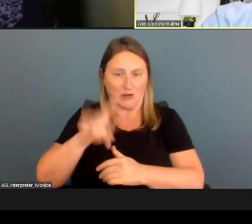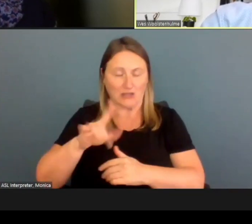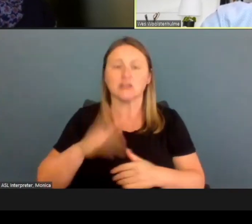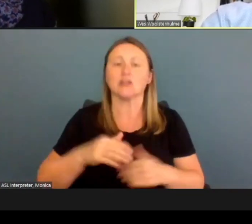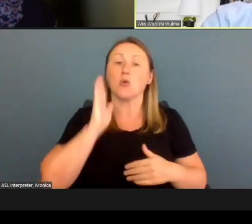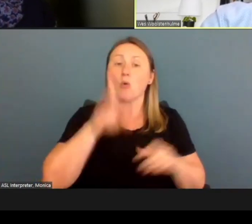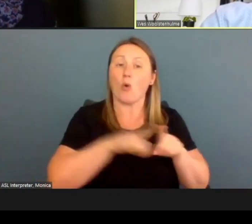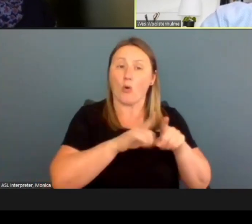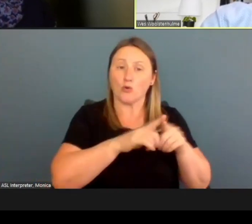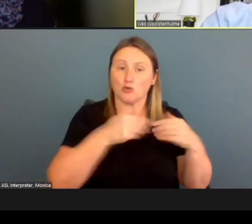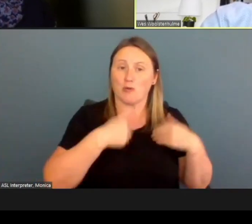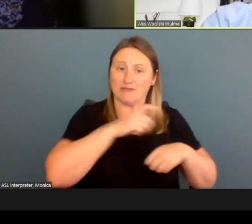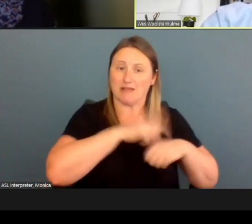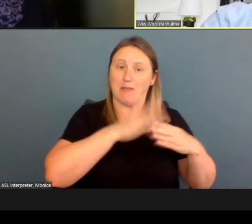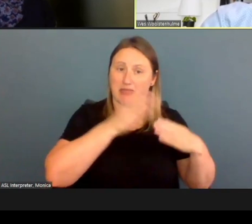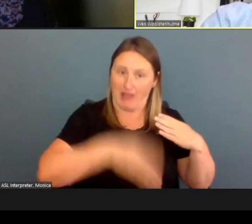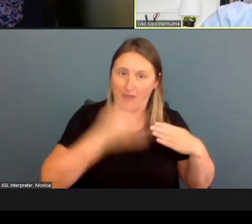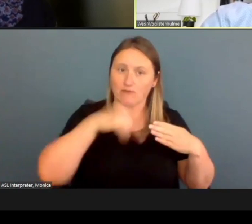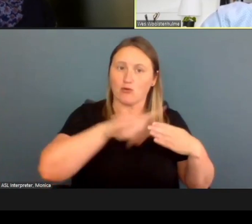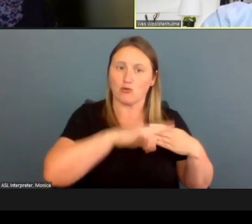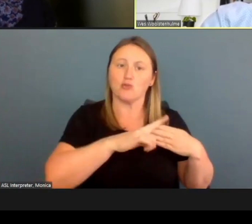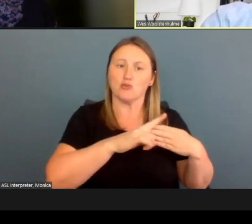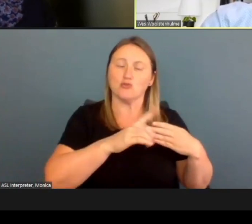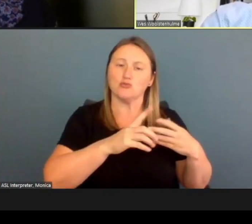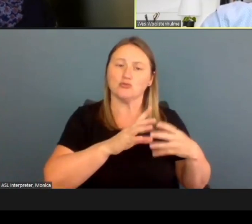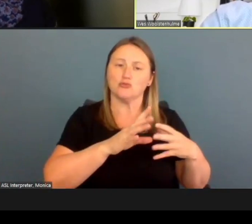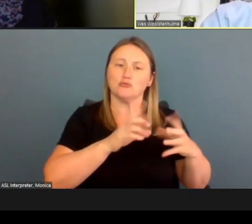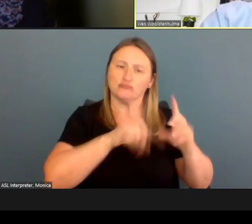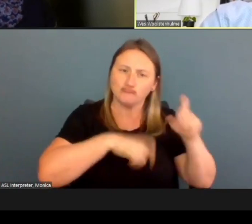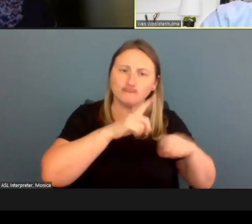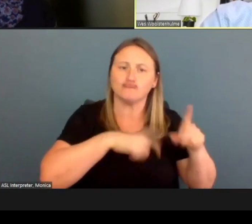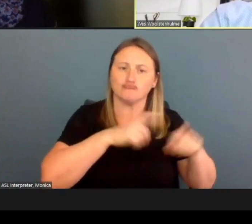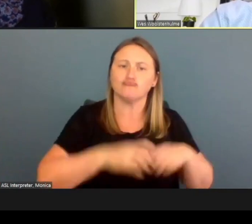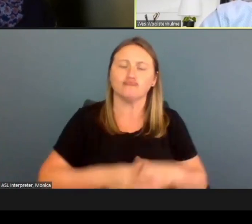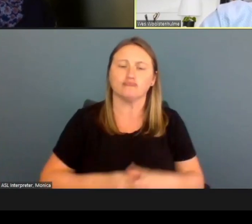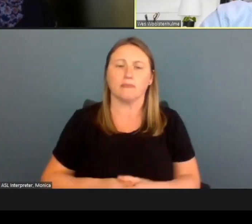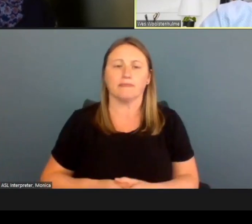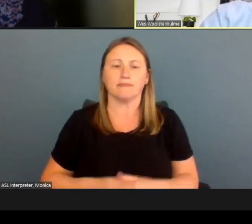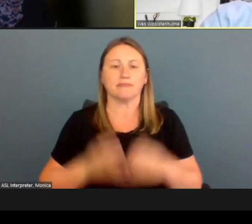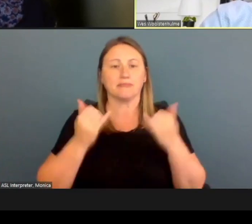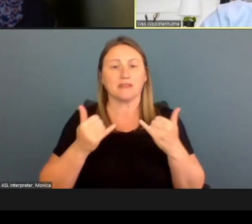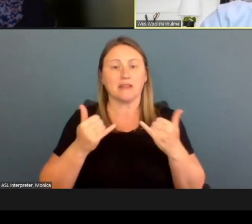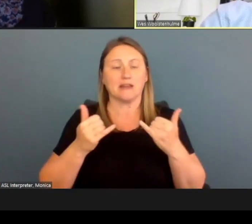for participants to continue with those questions. And now I'll turn the time over to Liz.